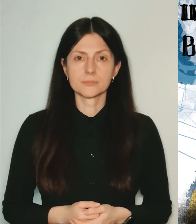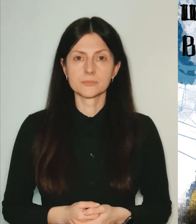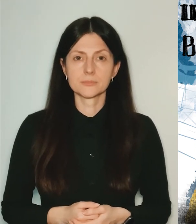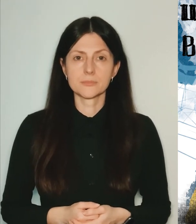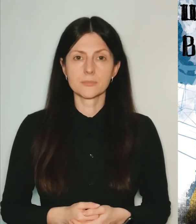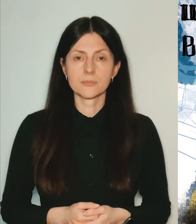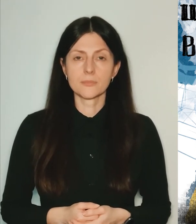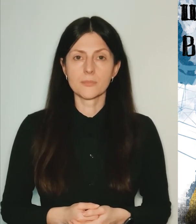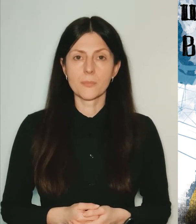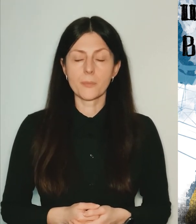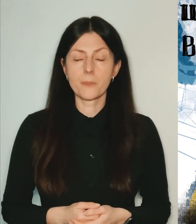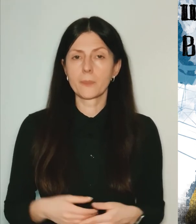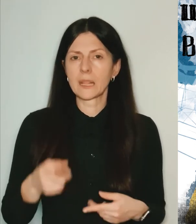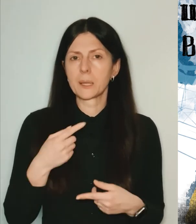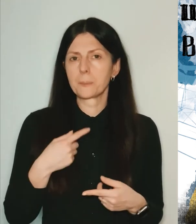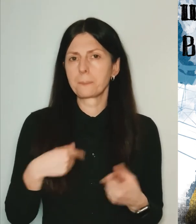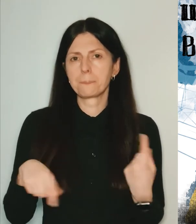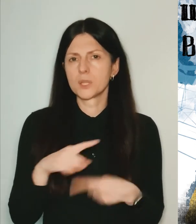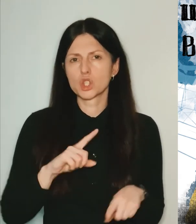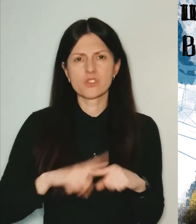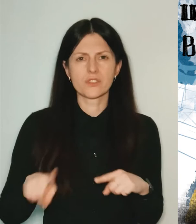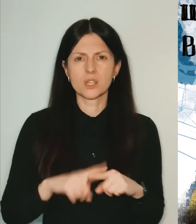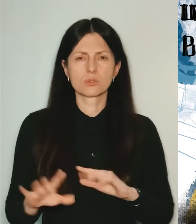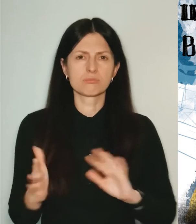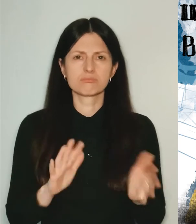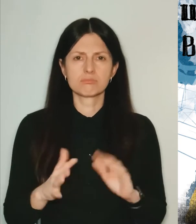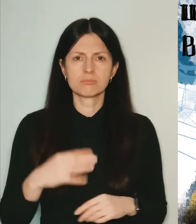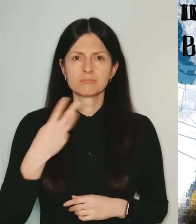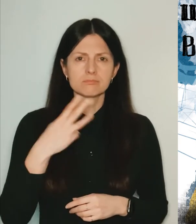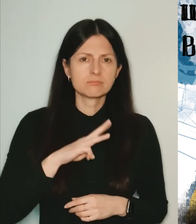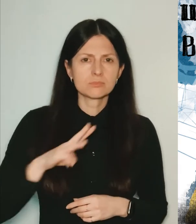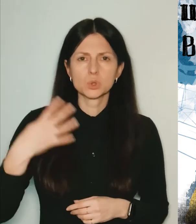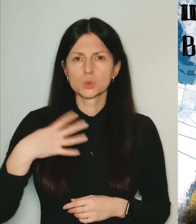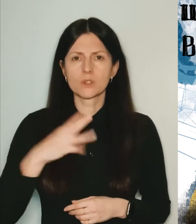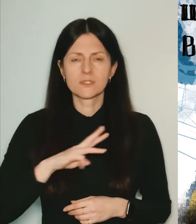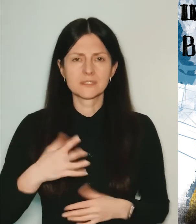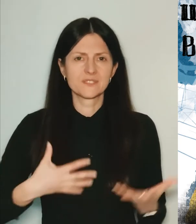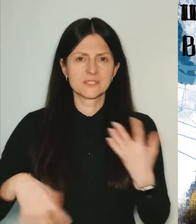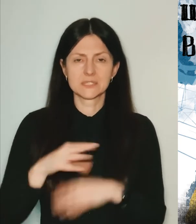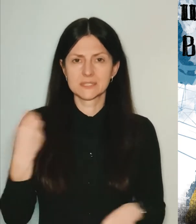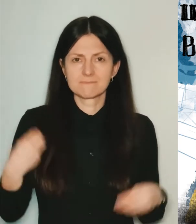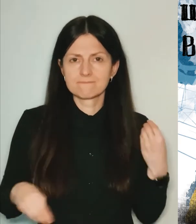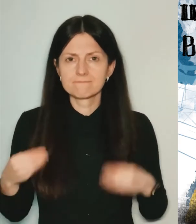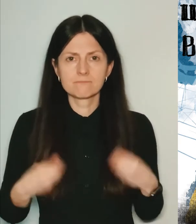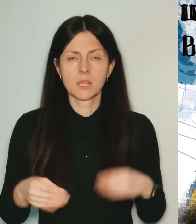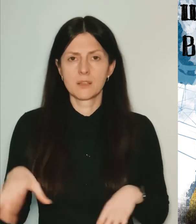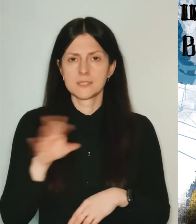We got ready quickly, like in half an hour or 40 minutes and got into car.